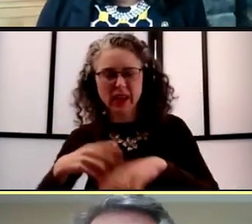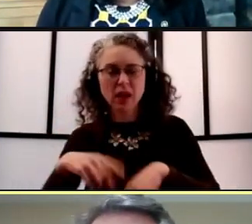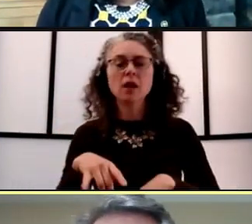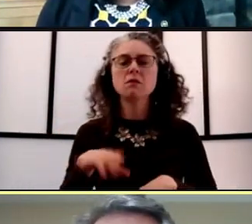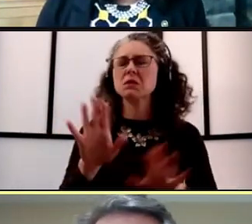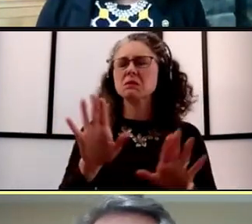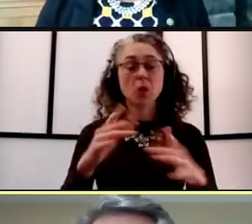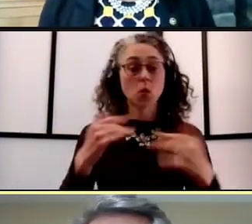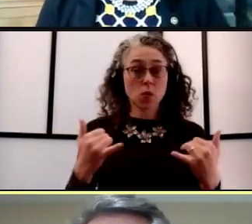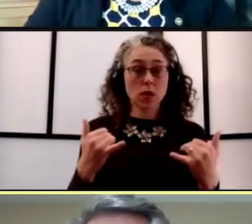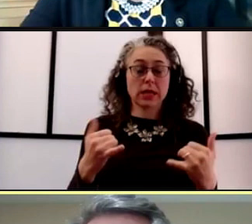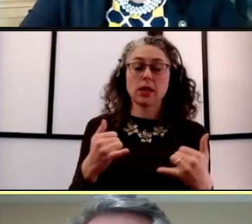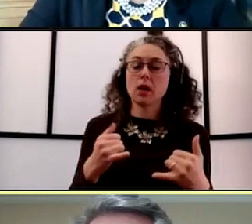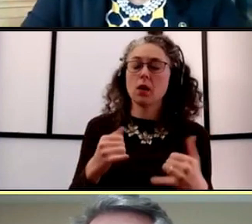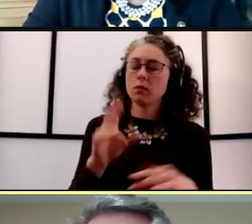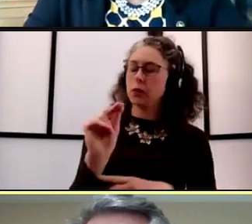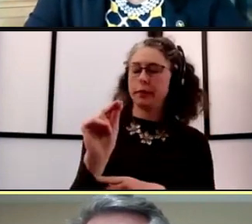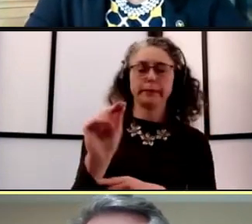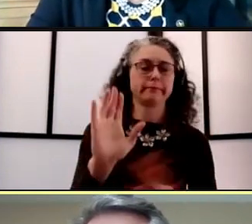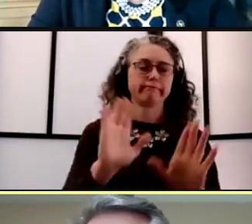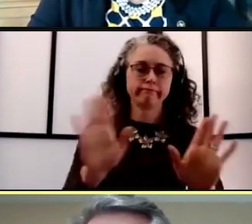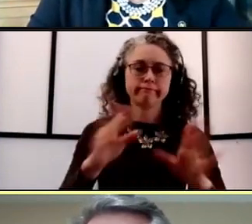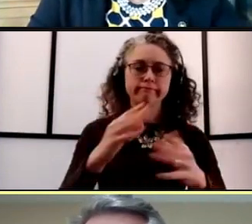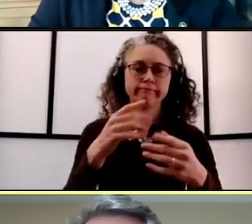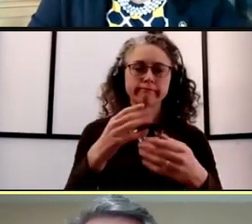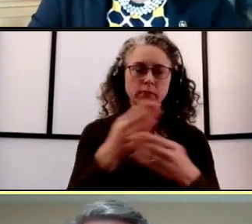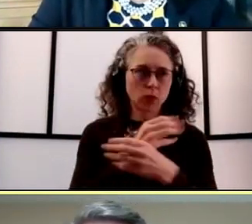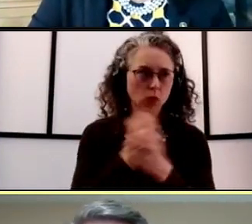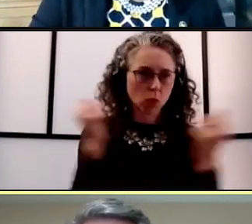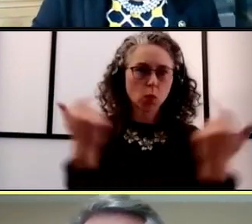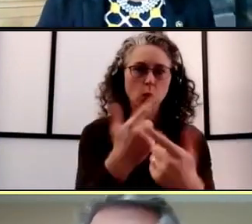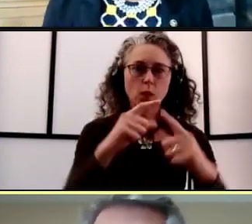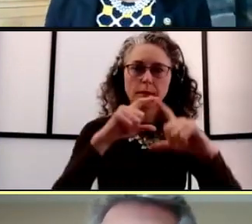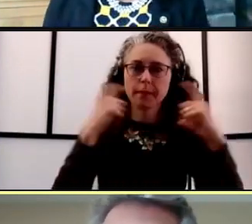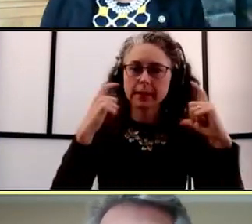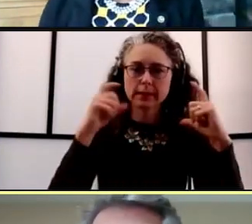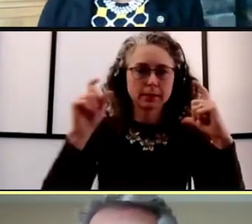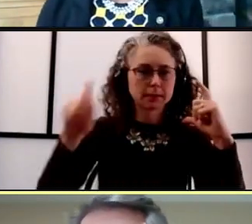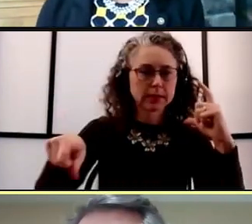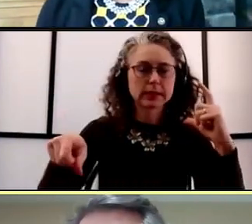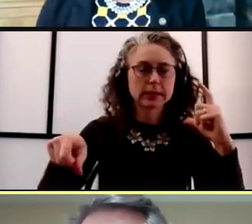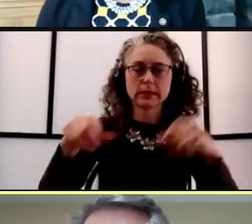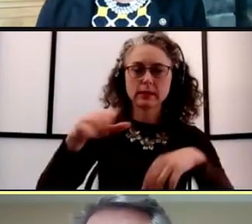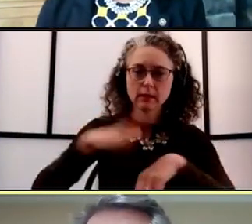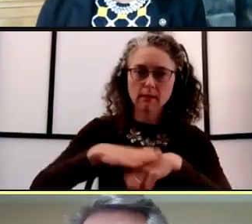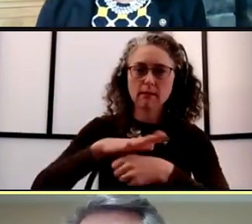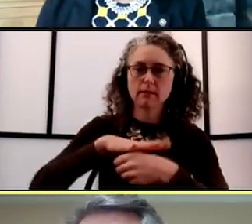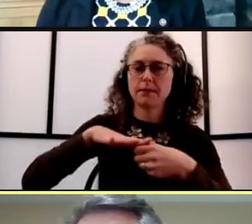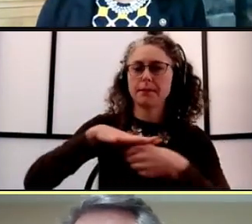But right now, there's the universal mask a mandate while on campus spaces. So stands.